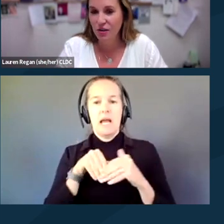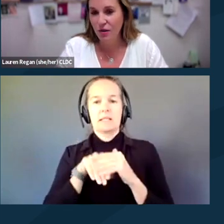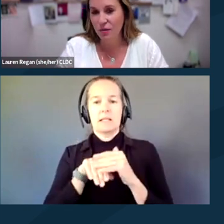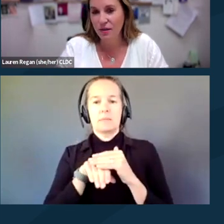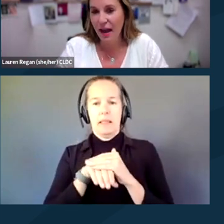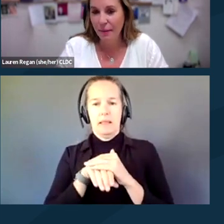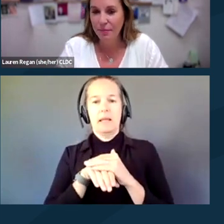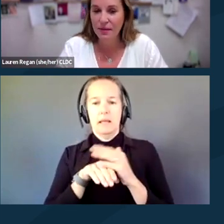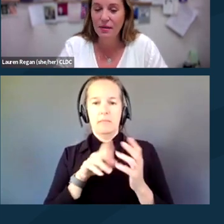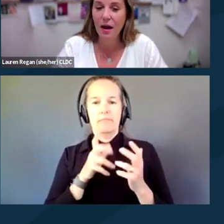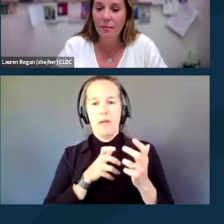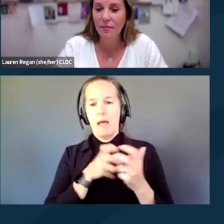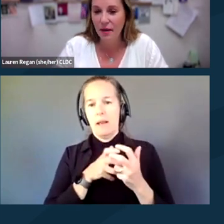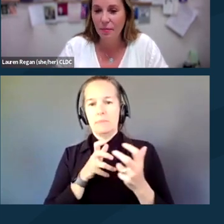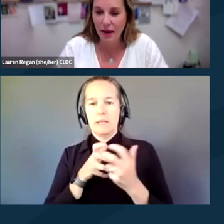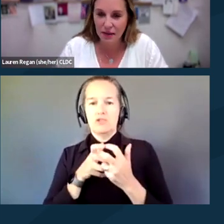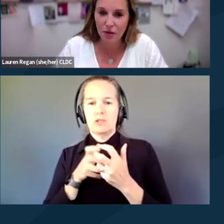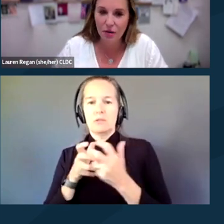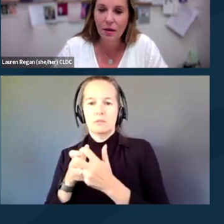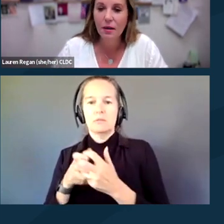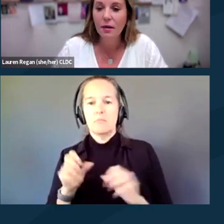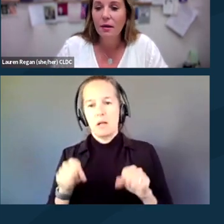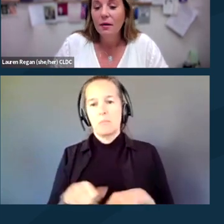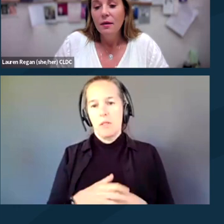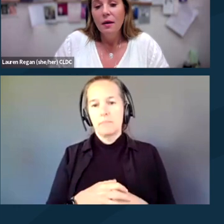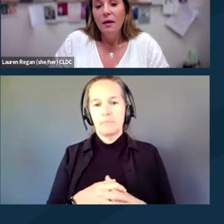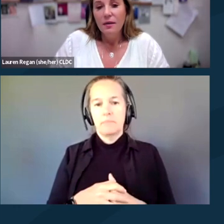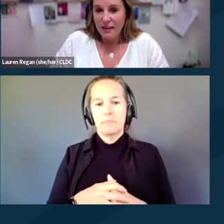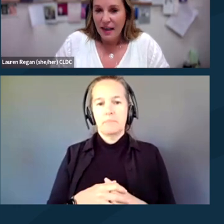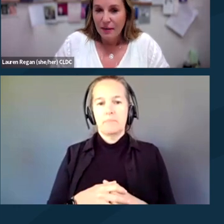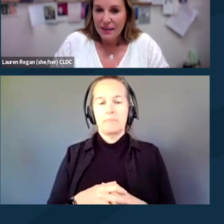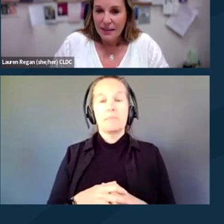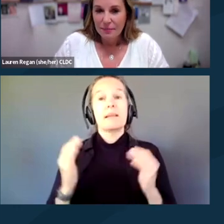to those apps that are possible. Next slide, please.